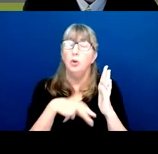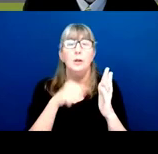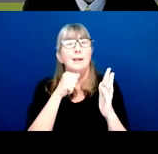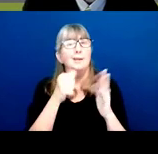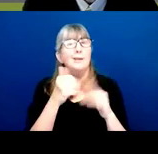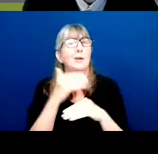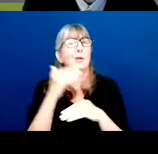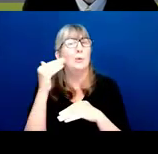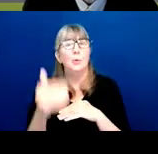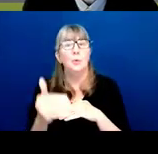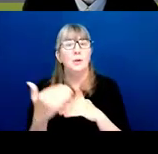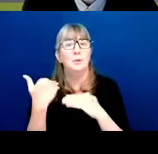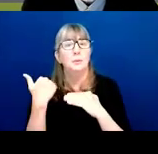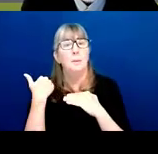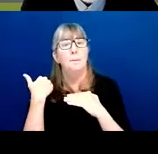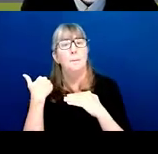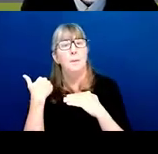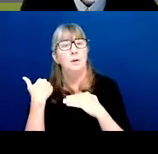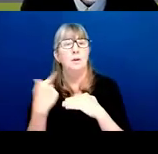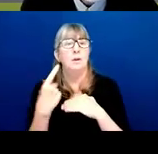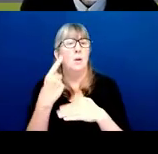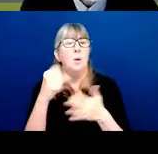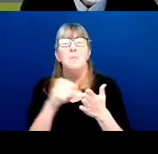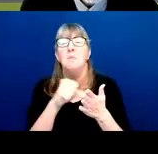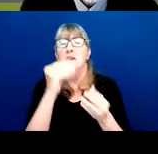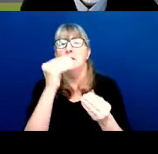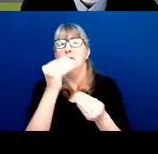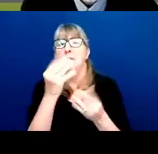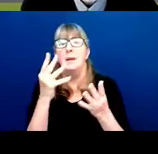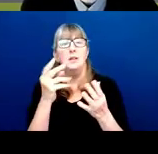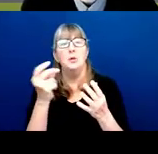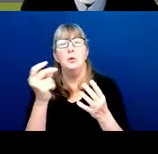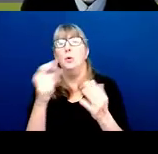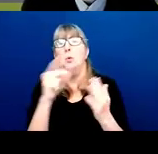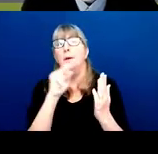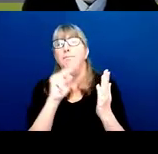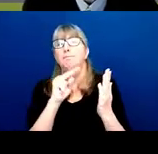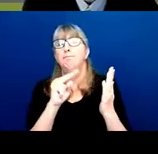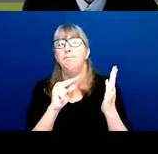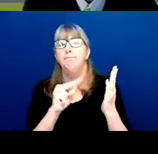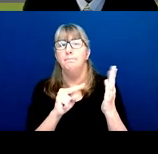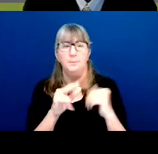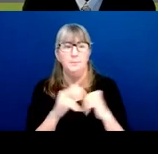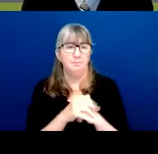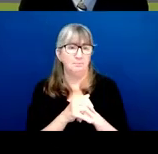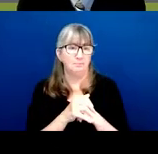It's a page, usually, of information, and you can quickly scan it. Finally, finally I want to thank you